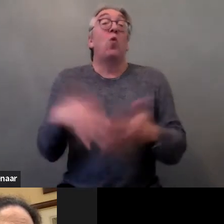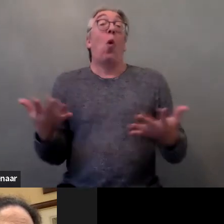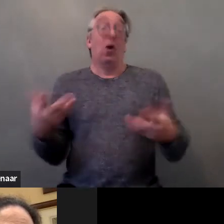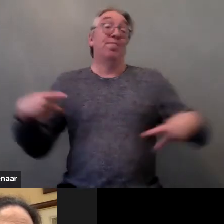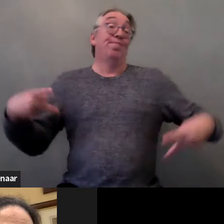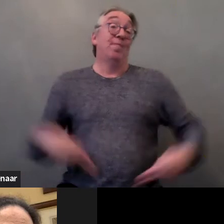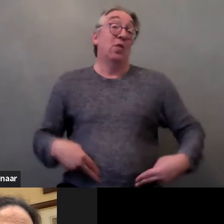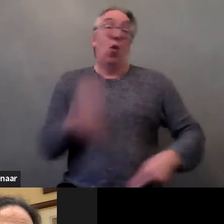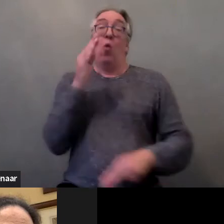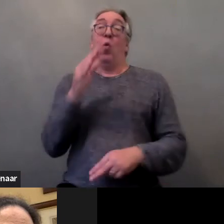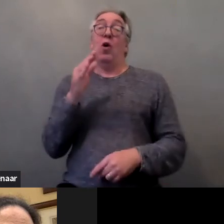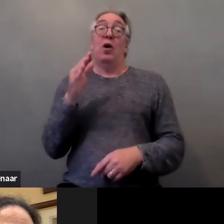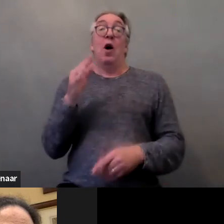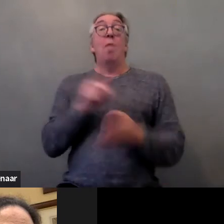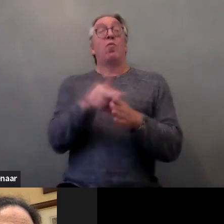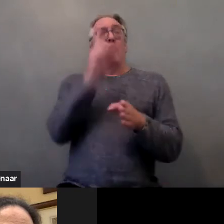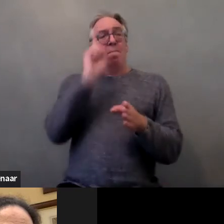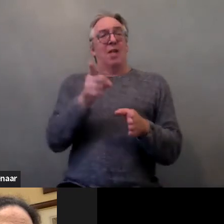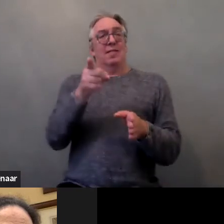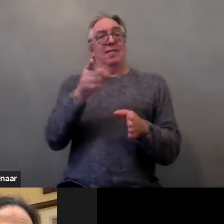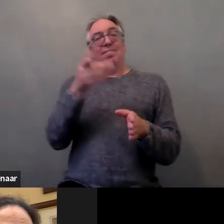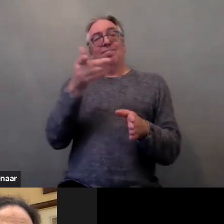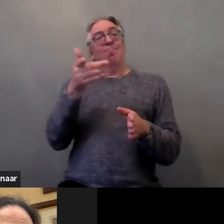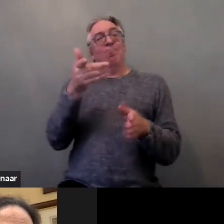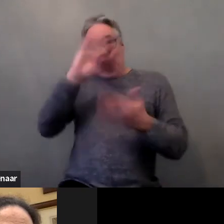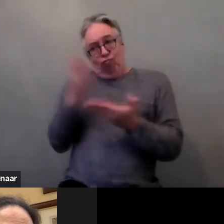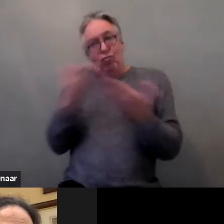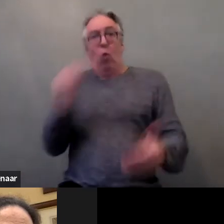Cases where women with disabilities had been raped for example,